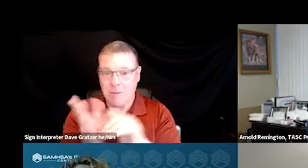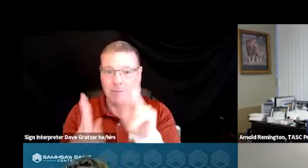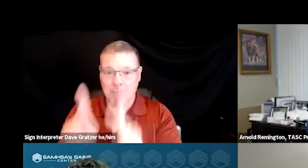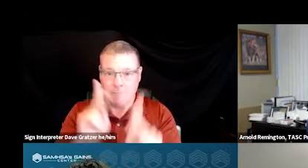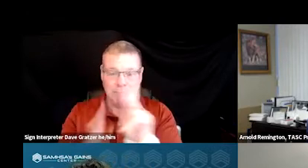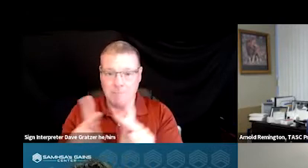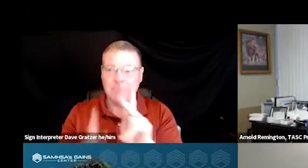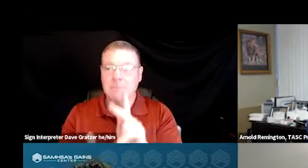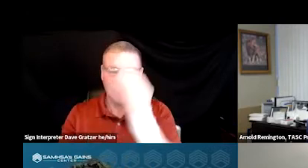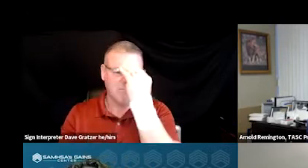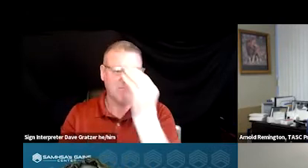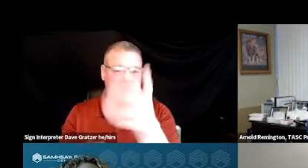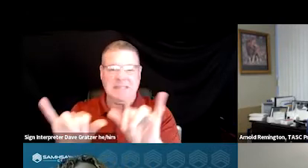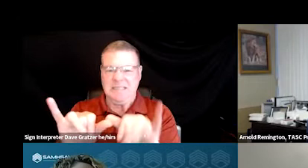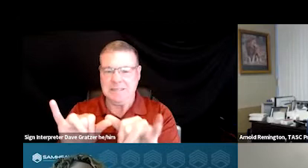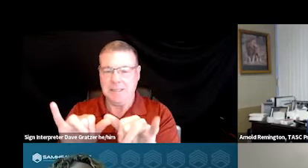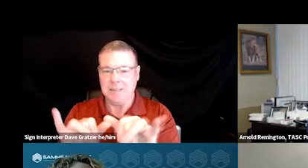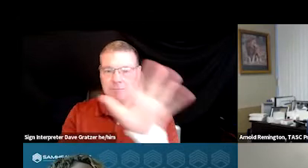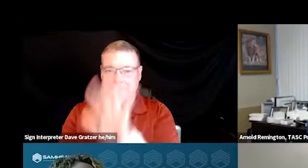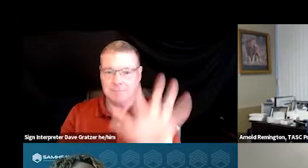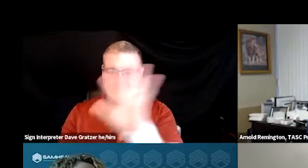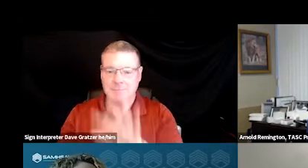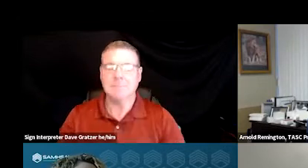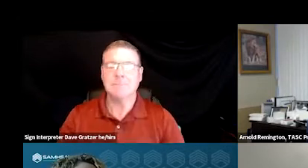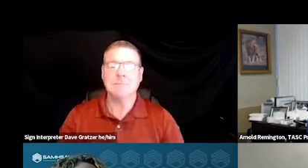just to give size frame of reference.